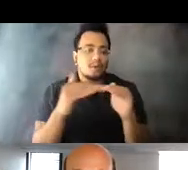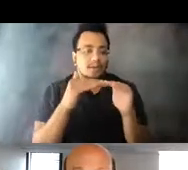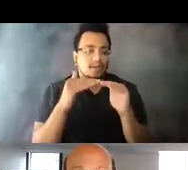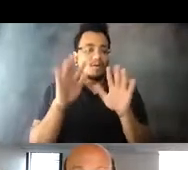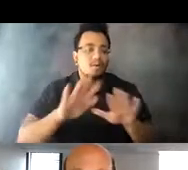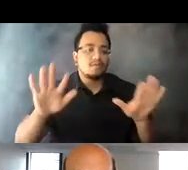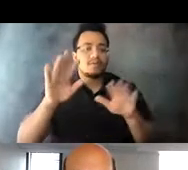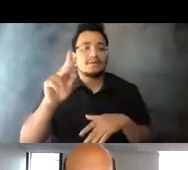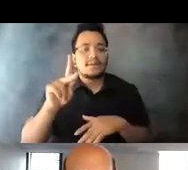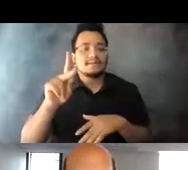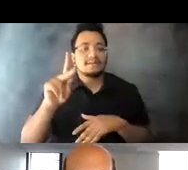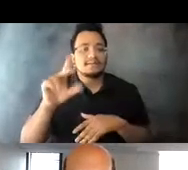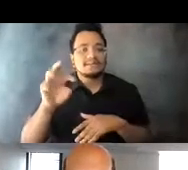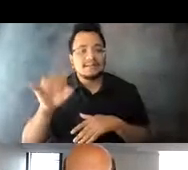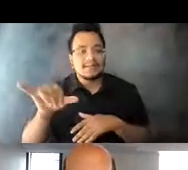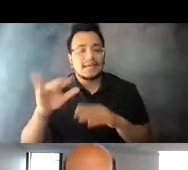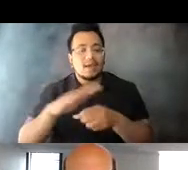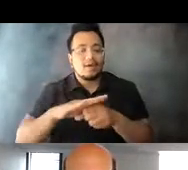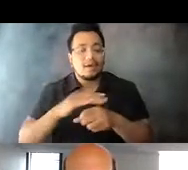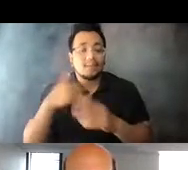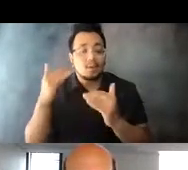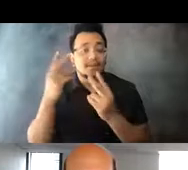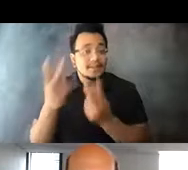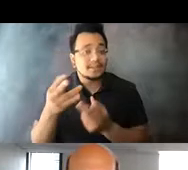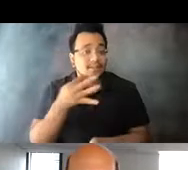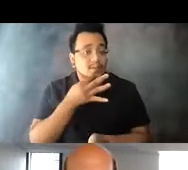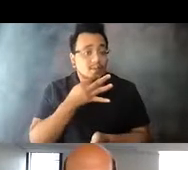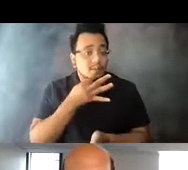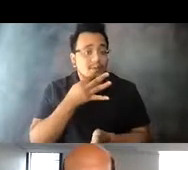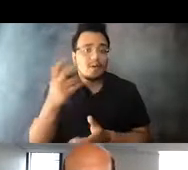15:05:01 I'm hoping to get out to KC soon myself.